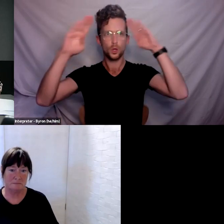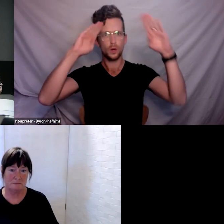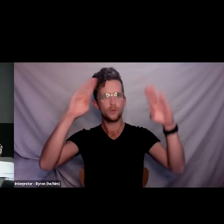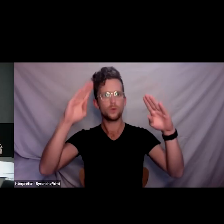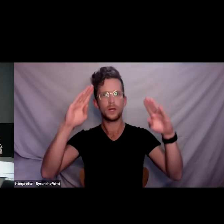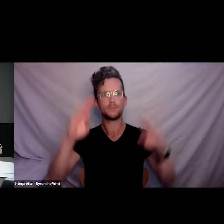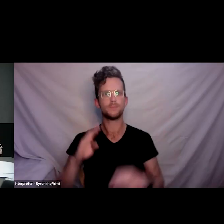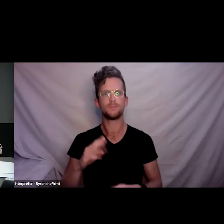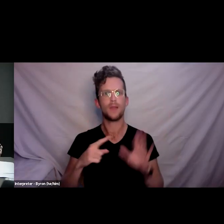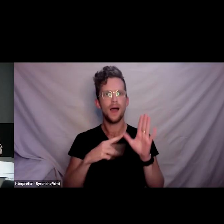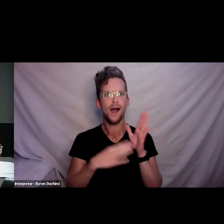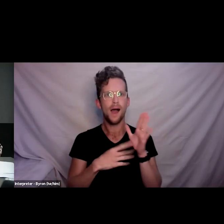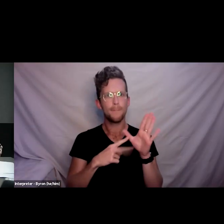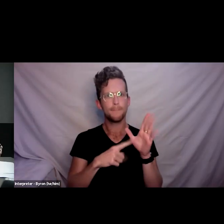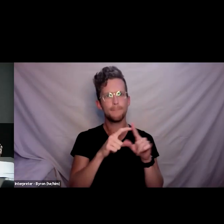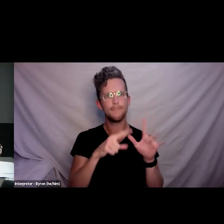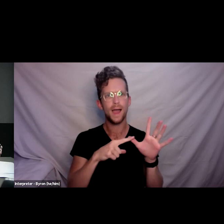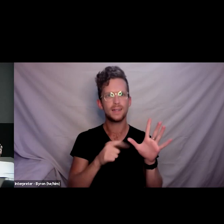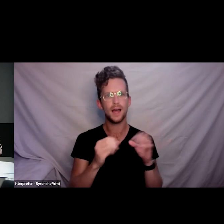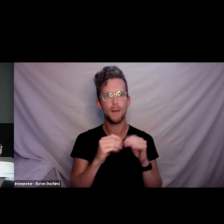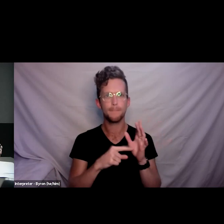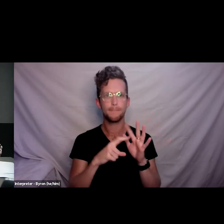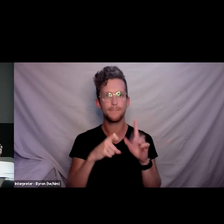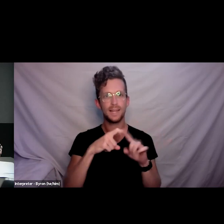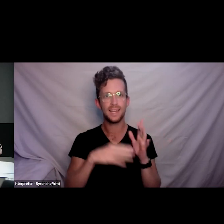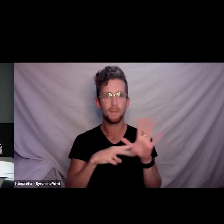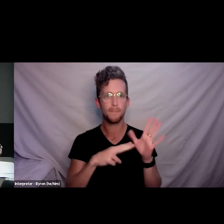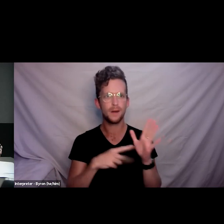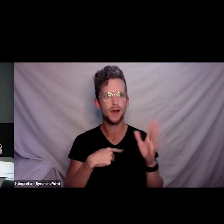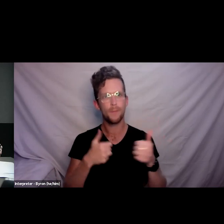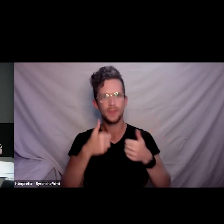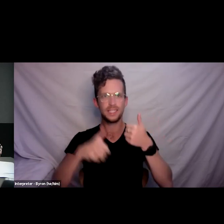I am the Deputy Chief Executive of Operation, Design and Delivery.